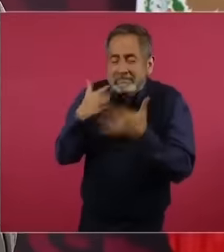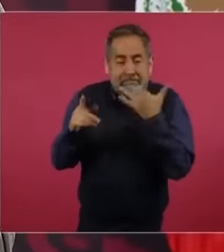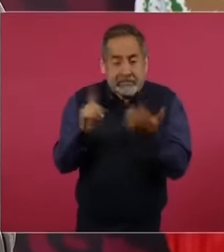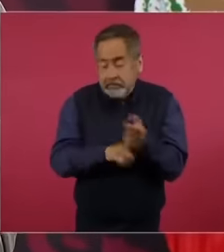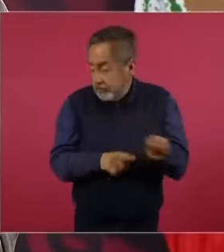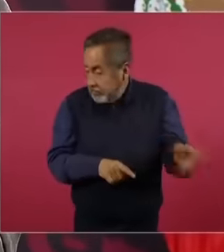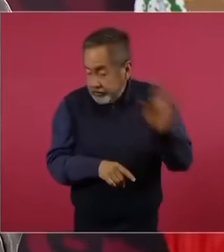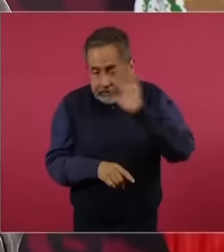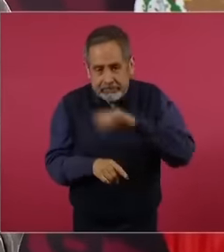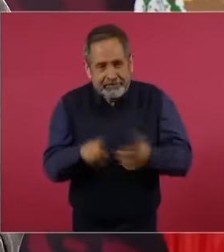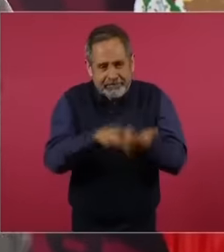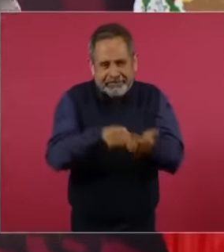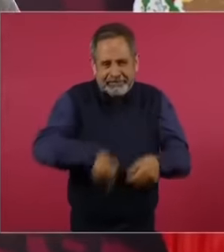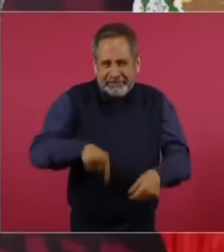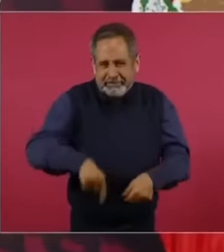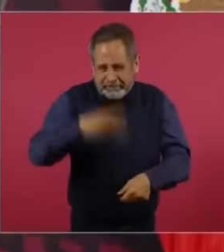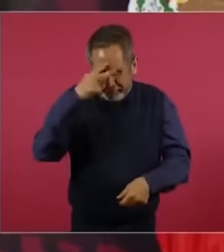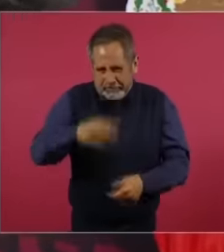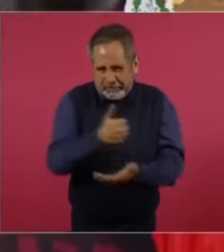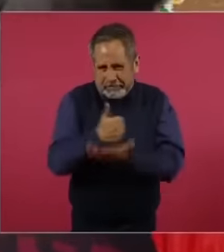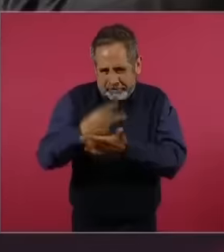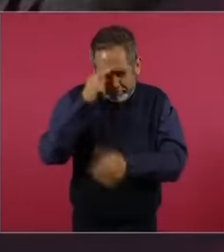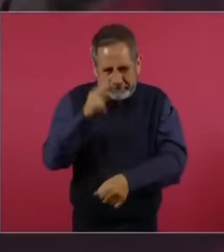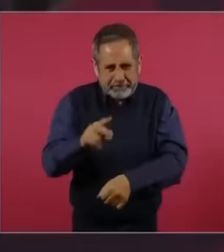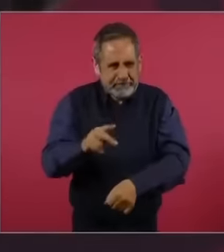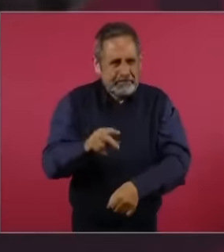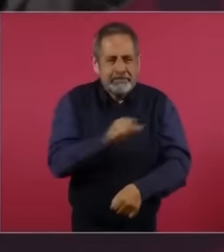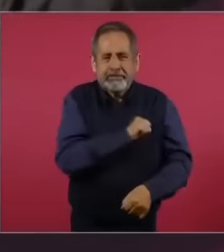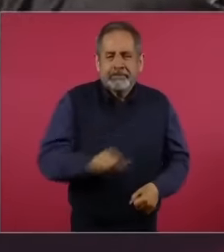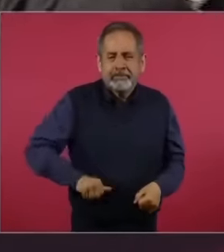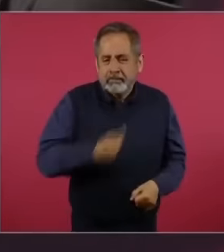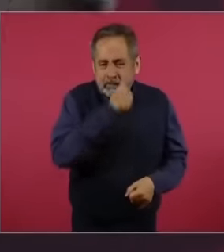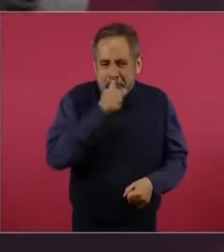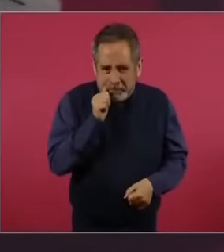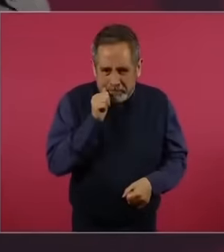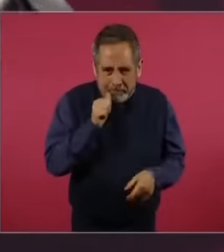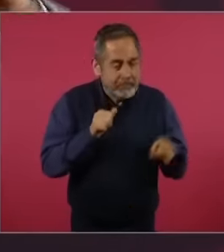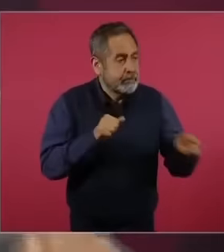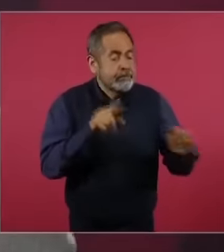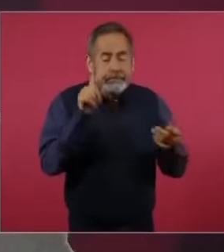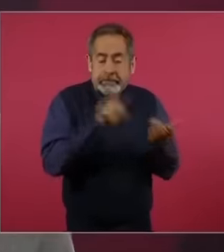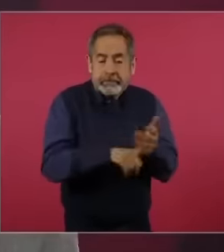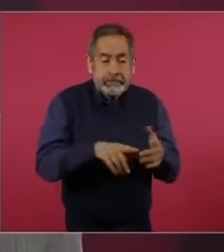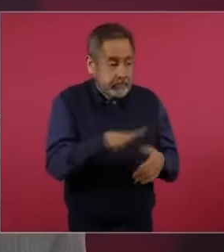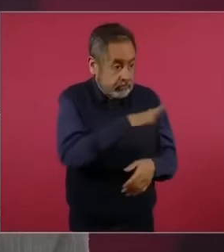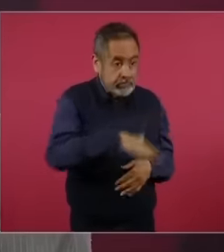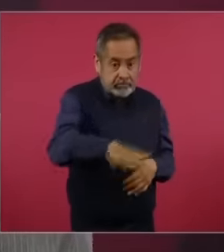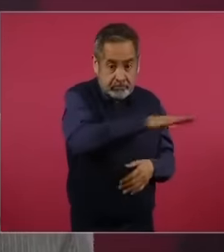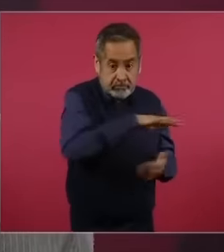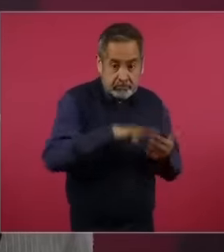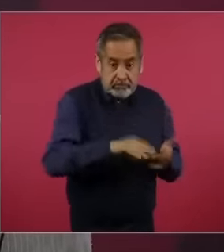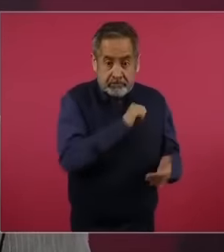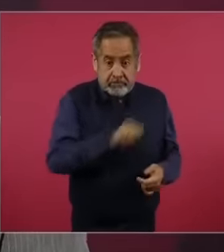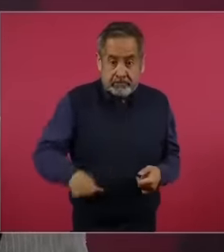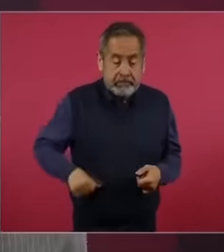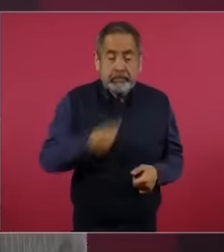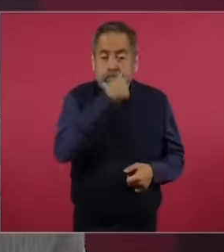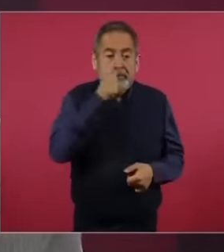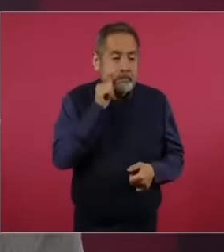Benito Juárez delegation, which is pure there, this eh conservative thinking of those